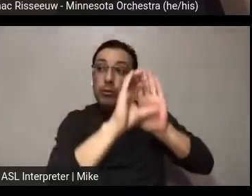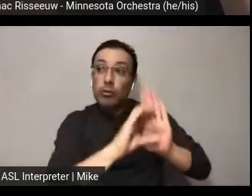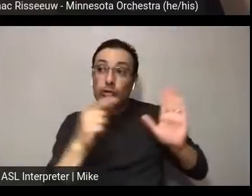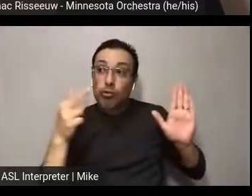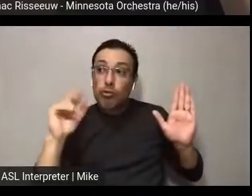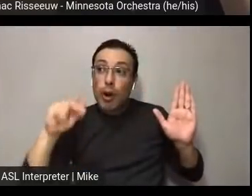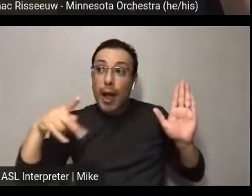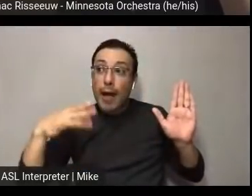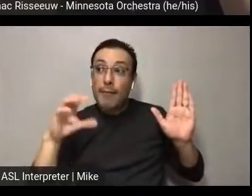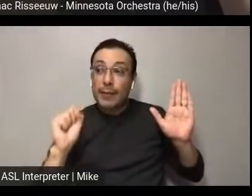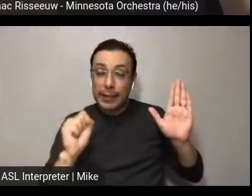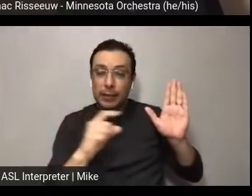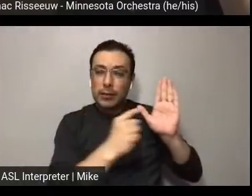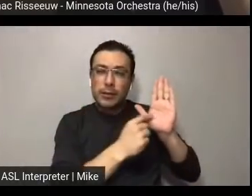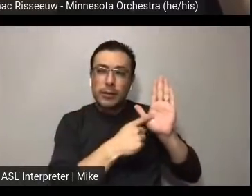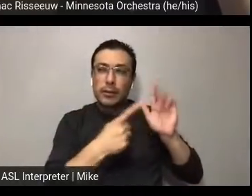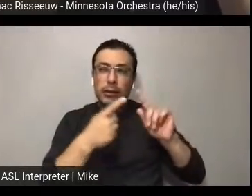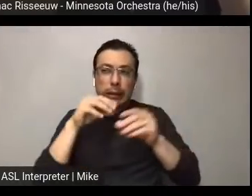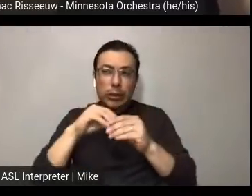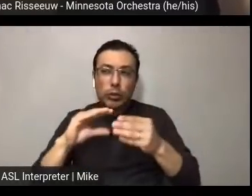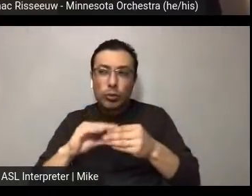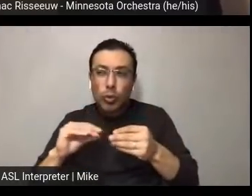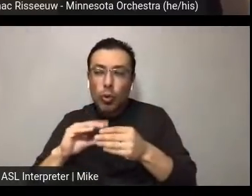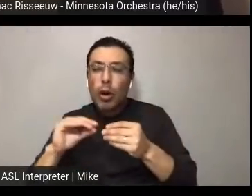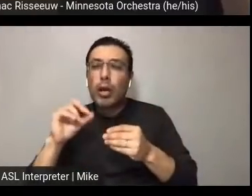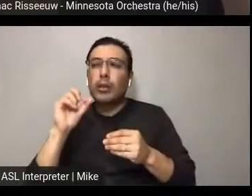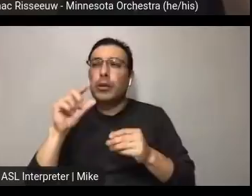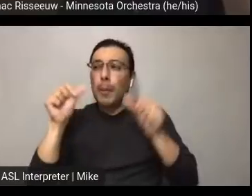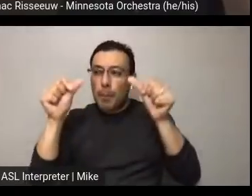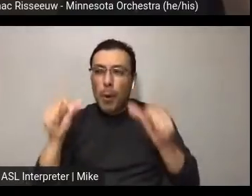also posts? And talk about how you think about that and how you executed that.